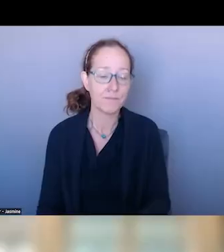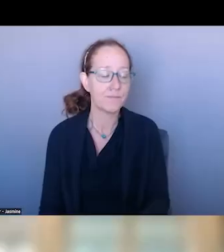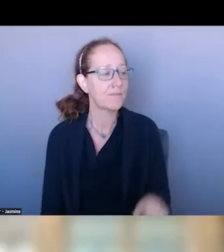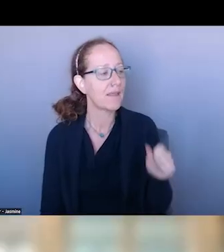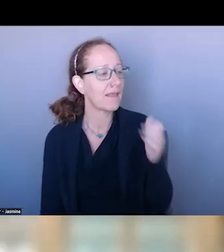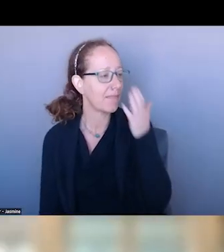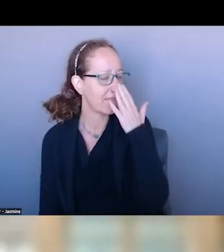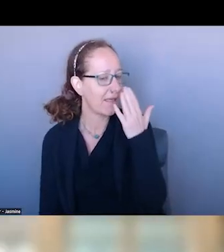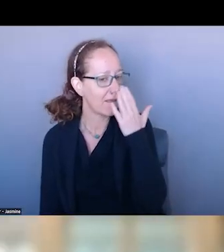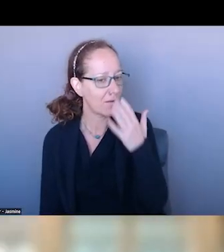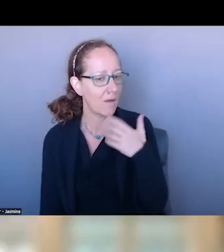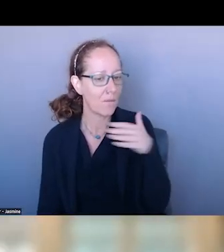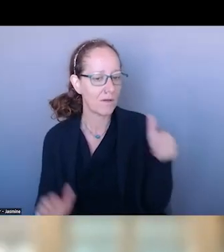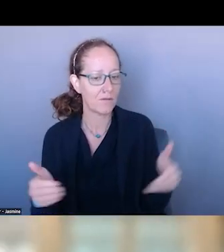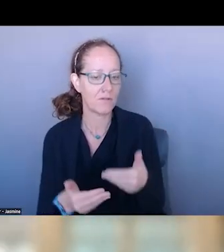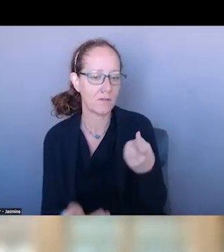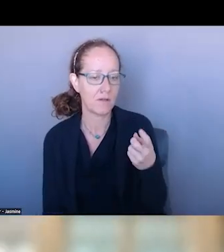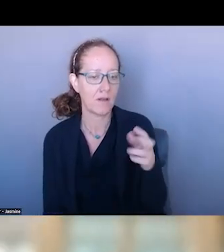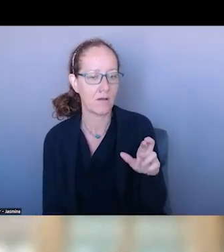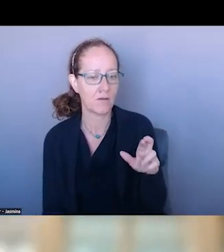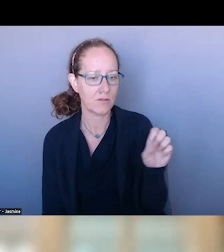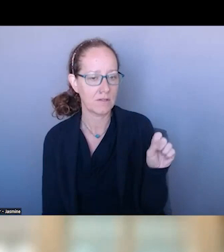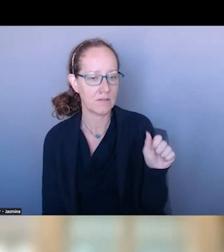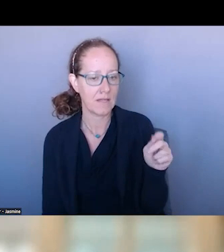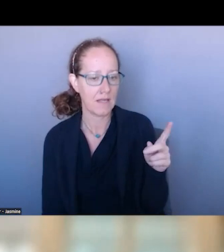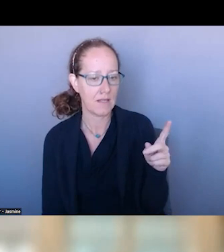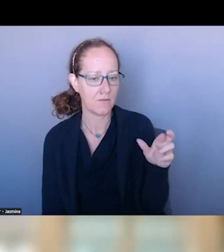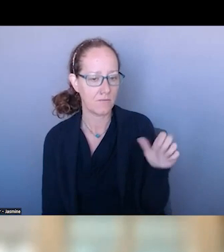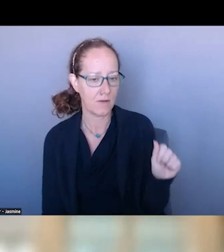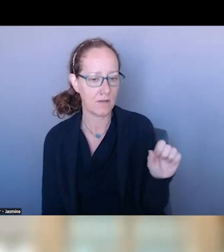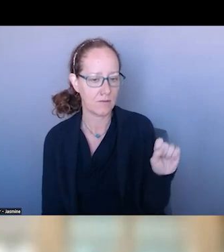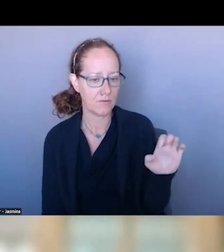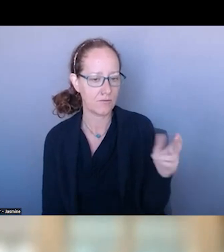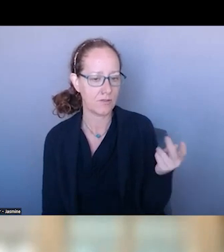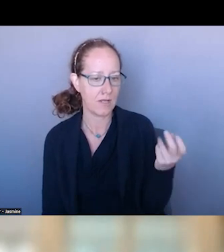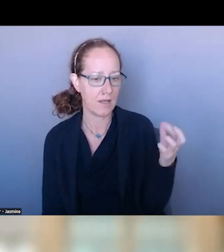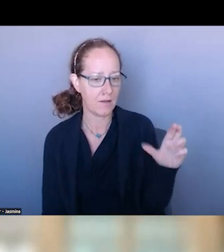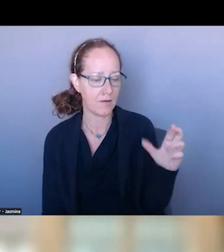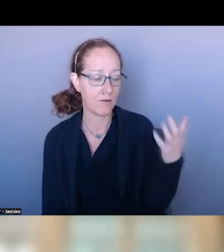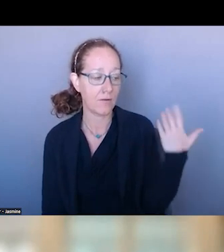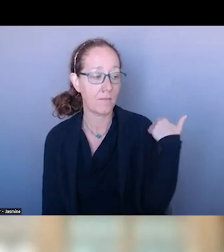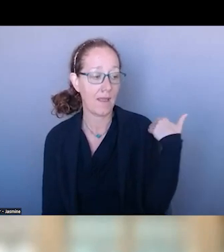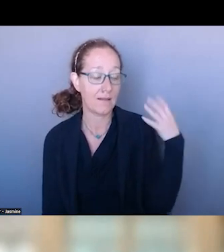INTRODUCE DOCTOR S. SHE IS THE PAST PRESIDENT OF THE EMERGENCY PHYSICIANS.